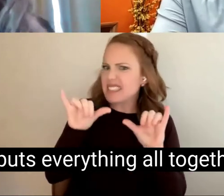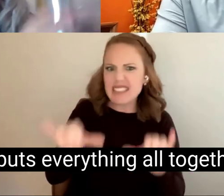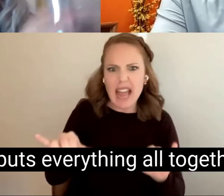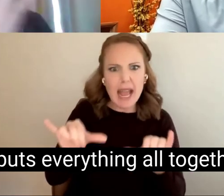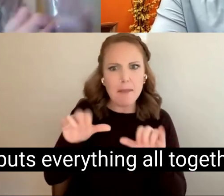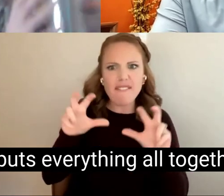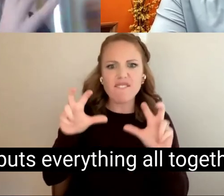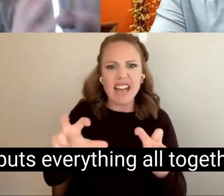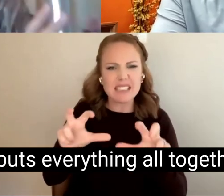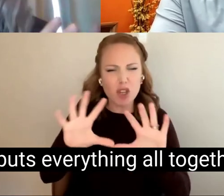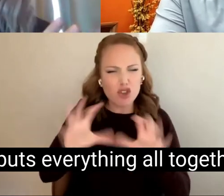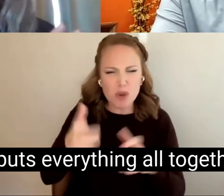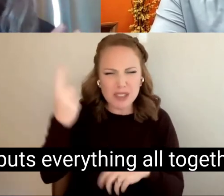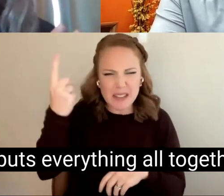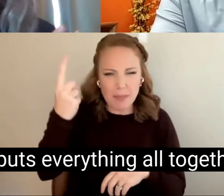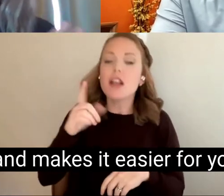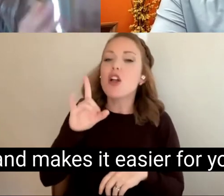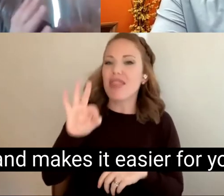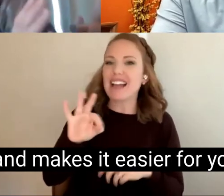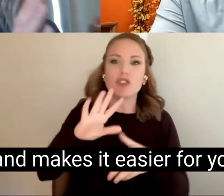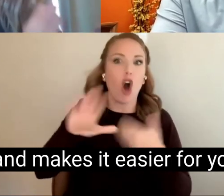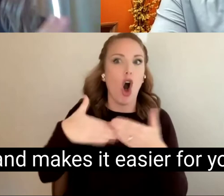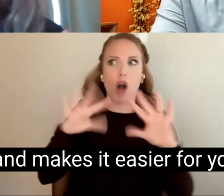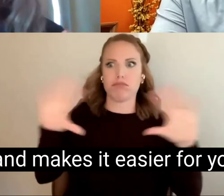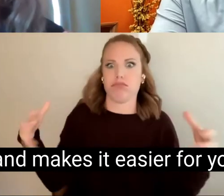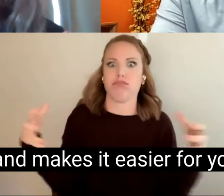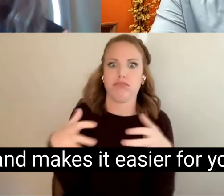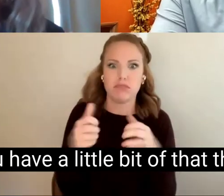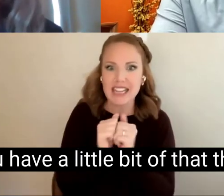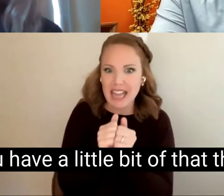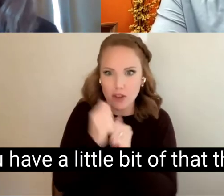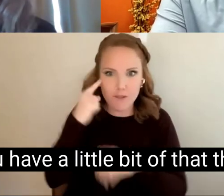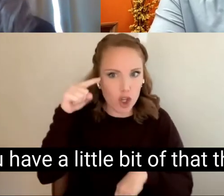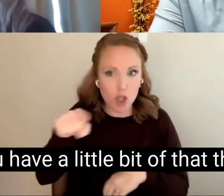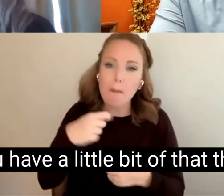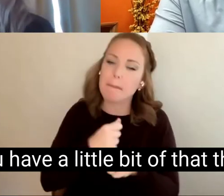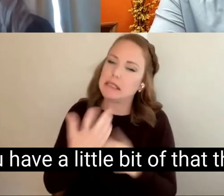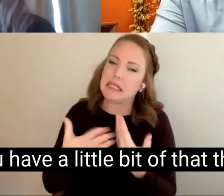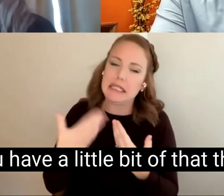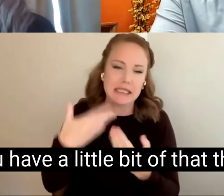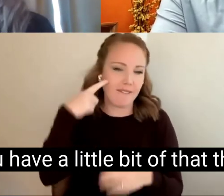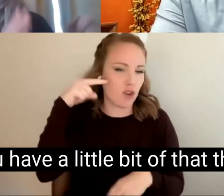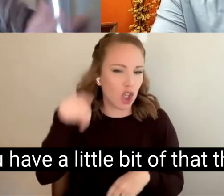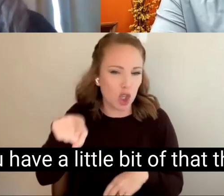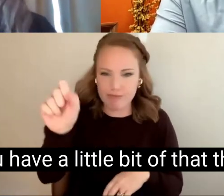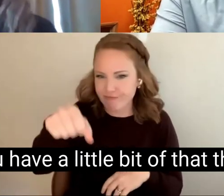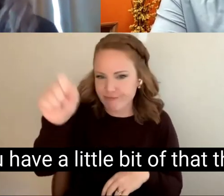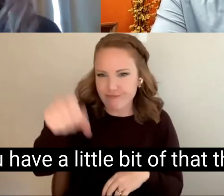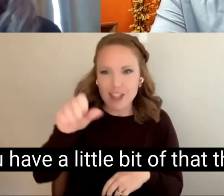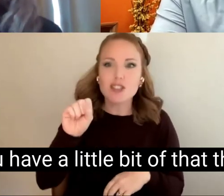So that puts everything all together for you and makes it easier for you. So you have a little bit of that thing